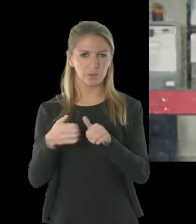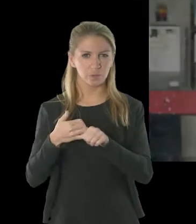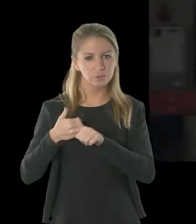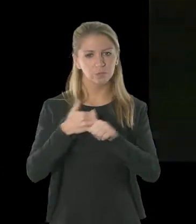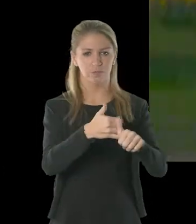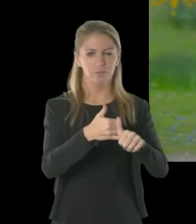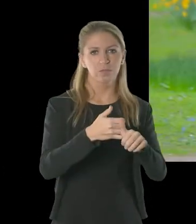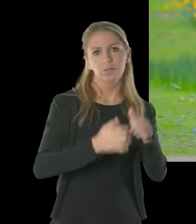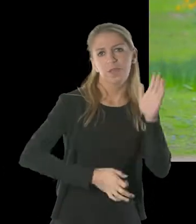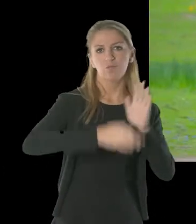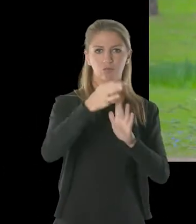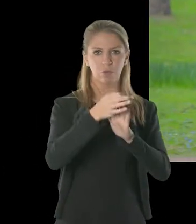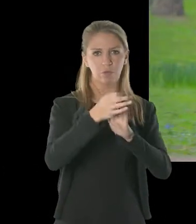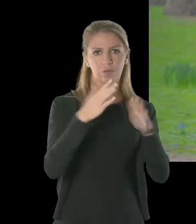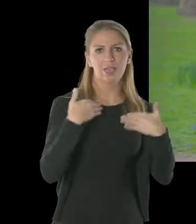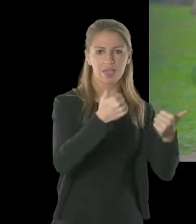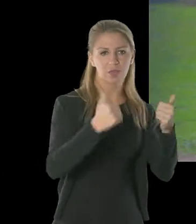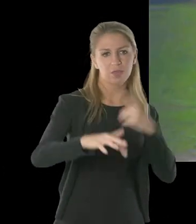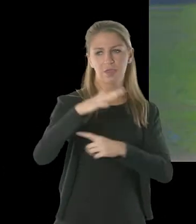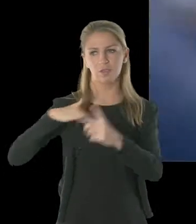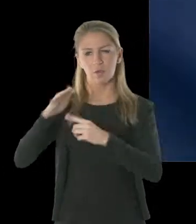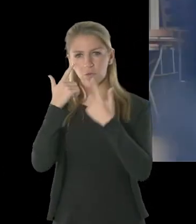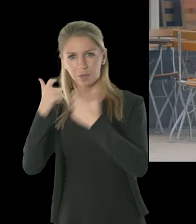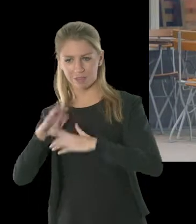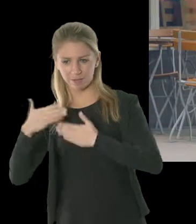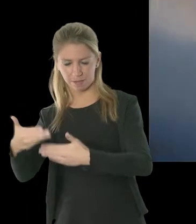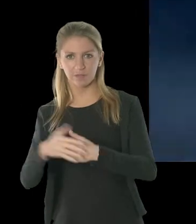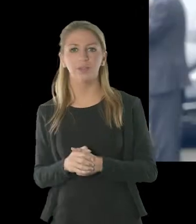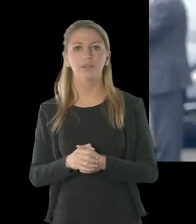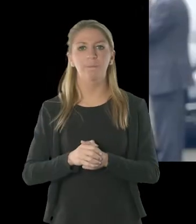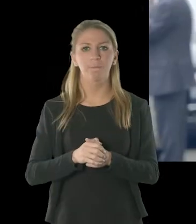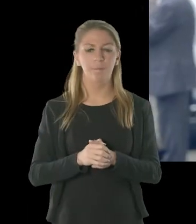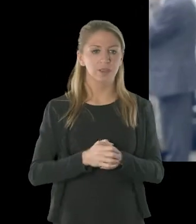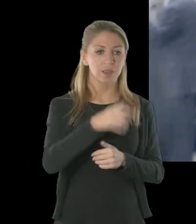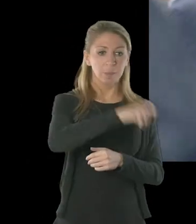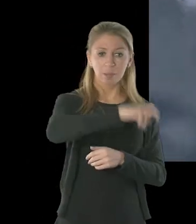people to the correct health and social care services for them, promoting good services